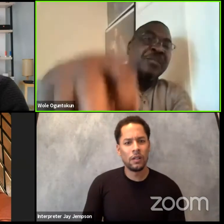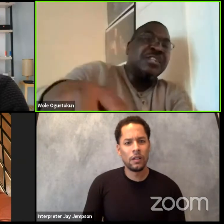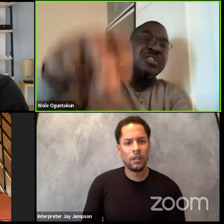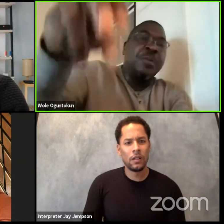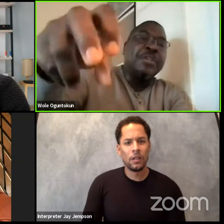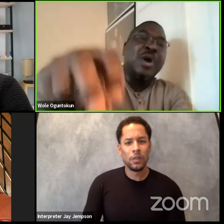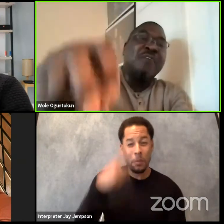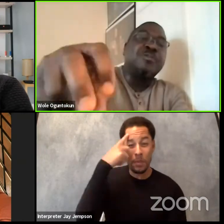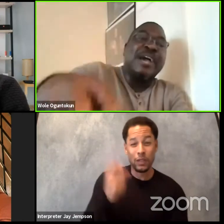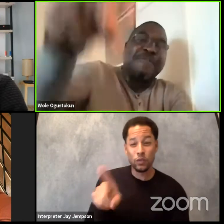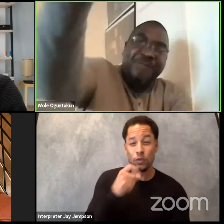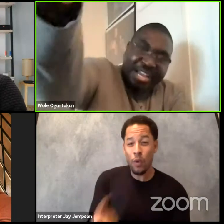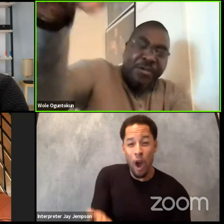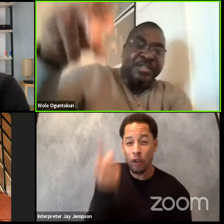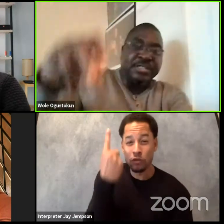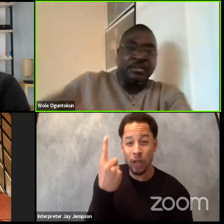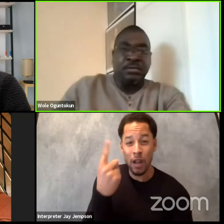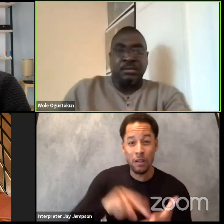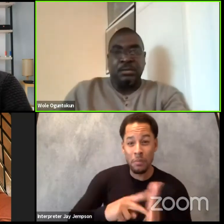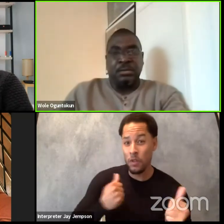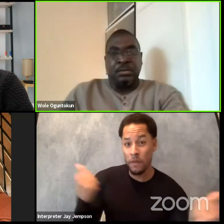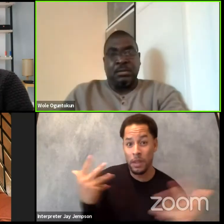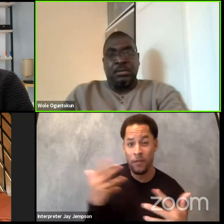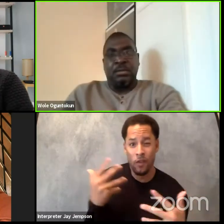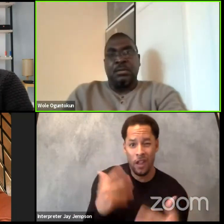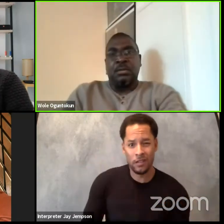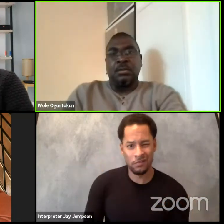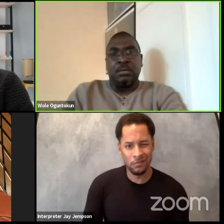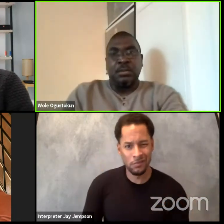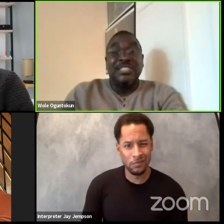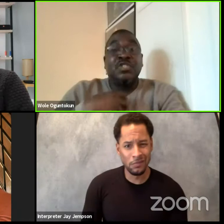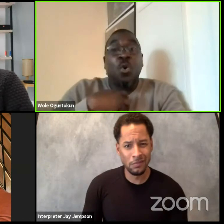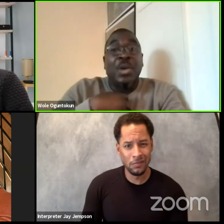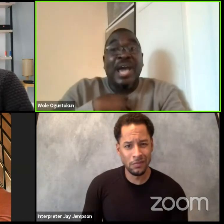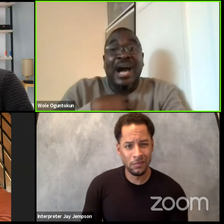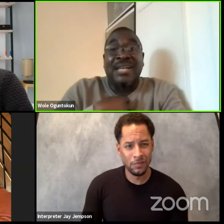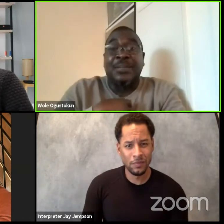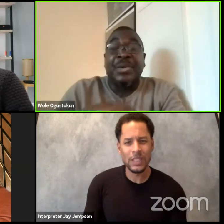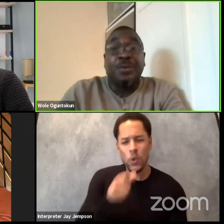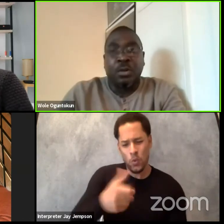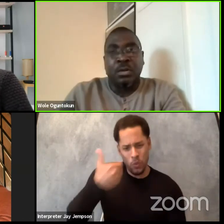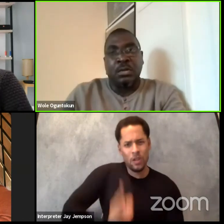something does not mean you have to be afraid of it. This is who we are as a people